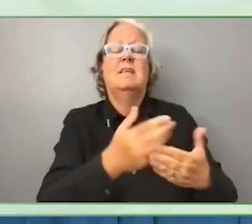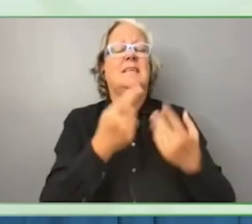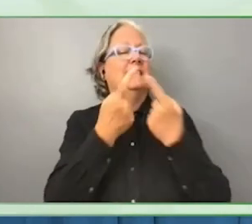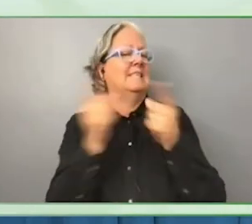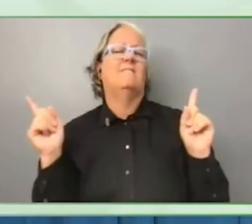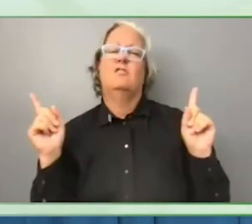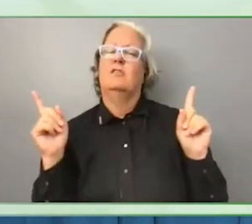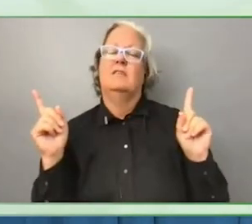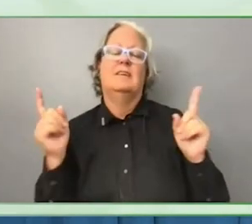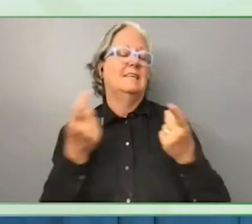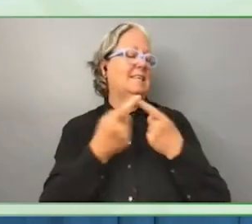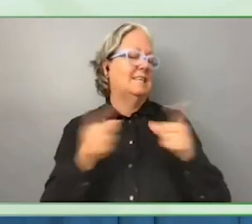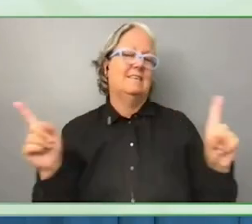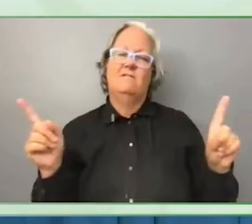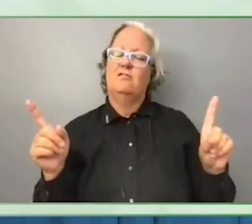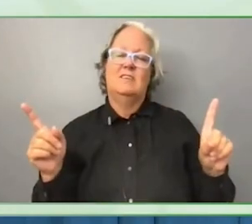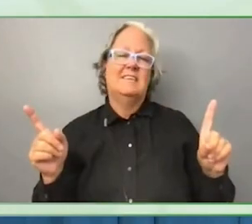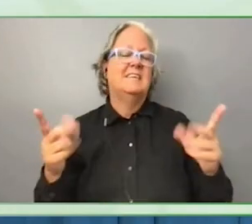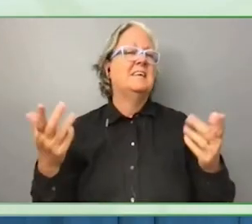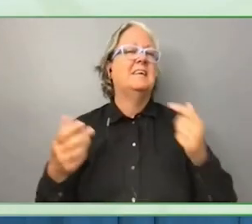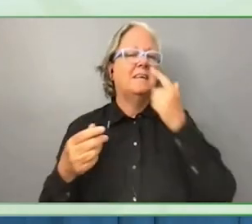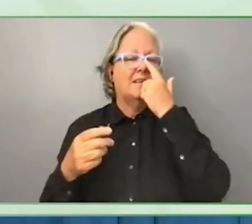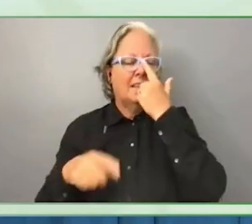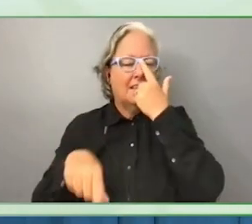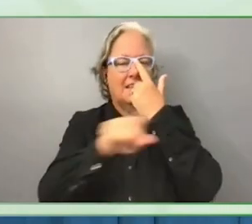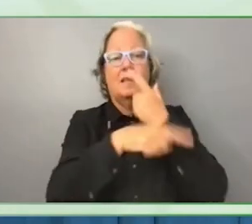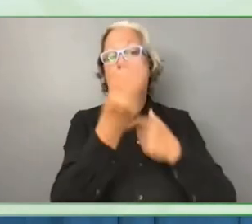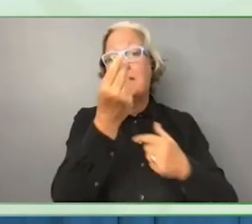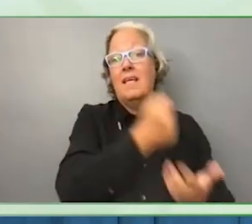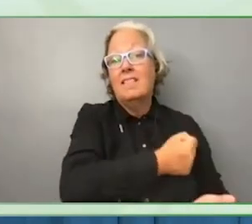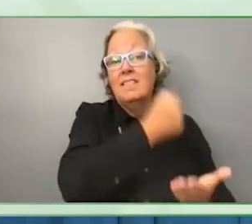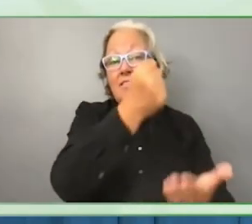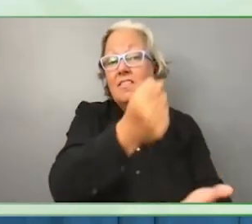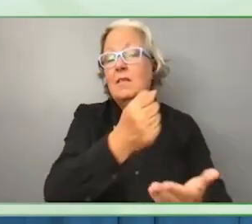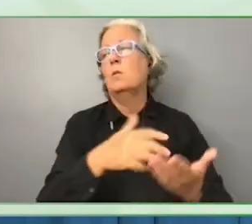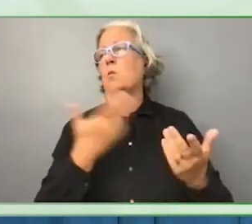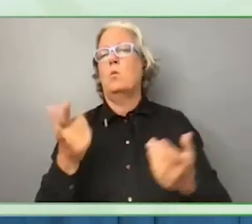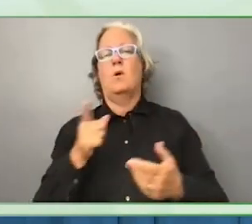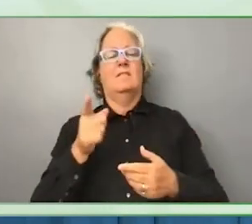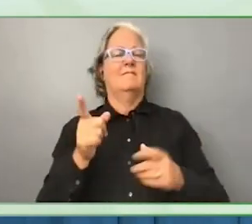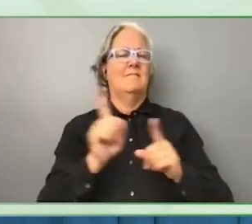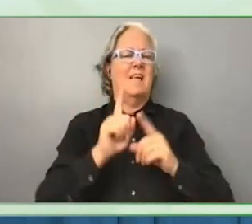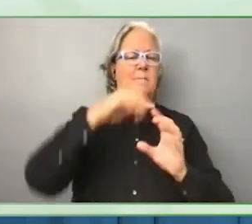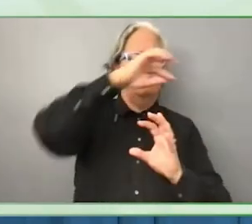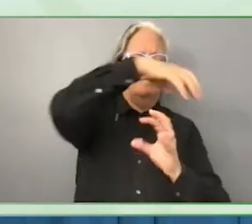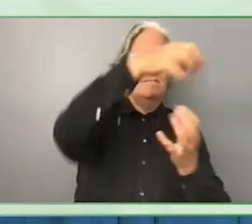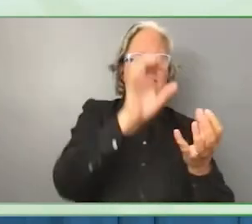different grant making and geographical differences and the skills behind that.